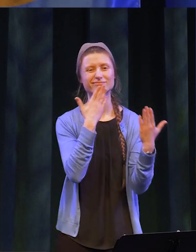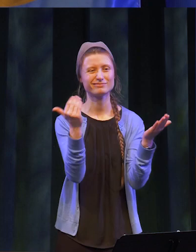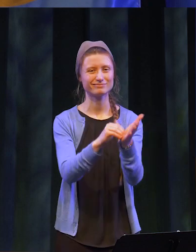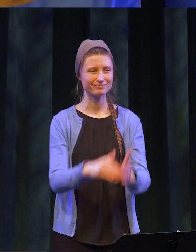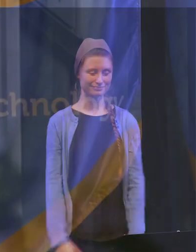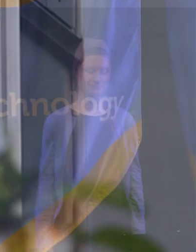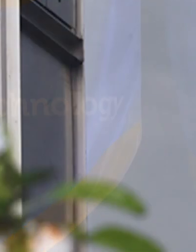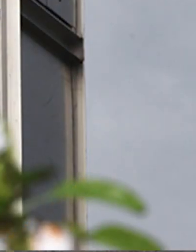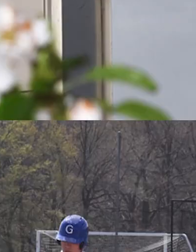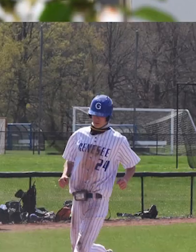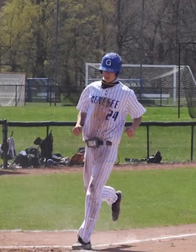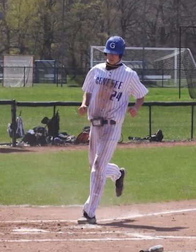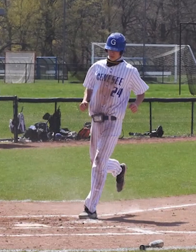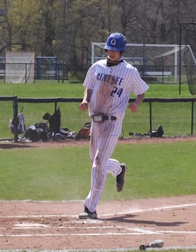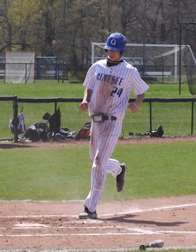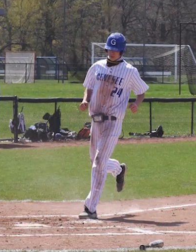Thank you again.